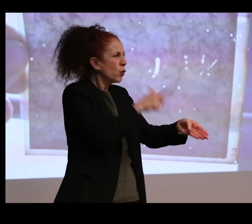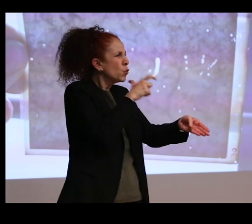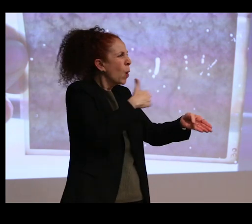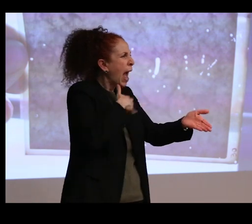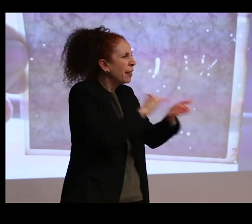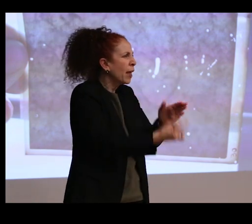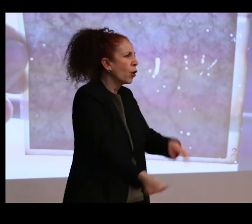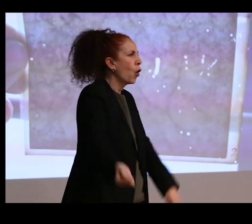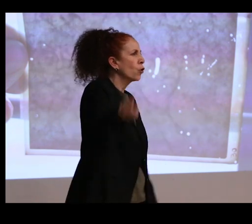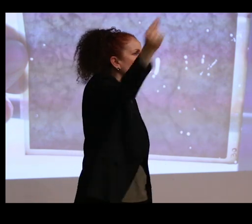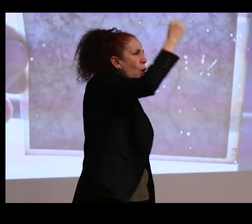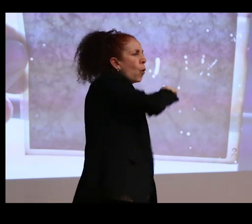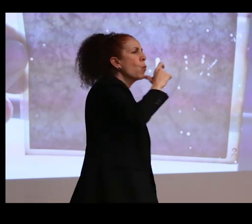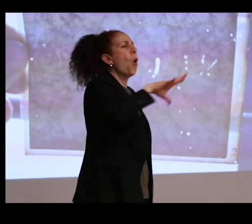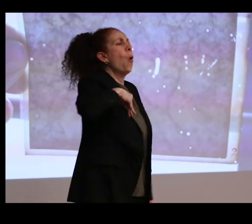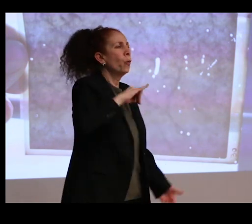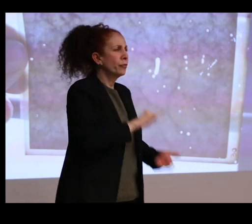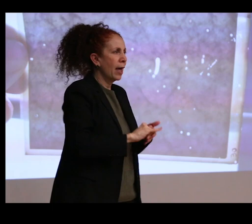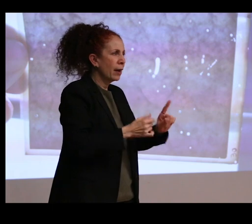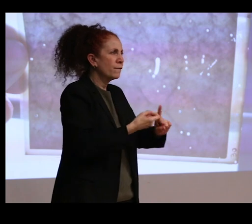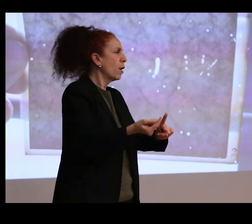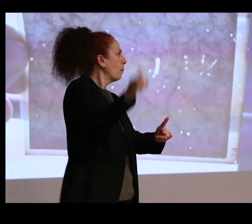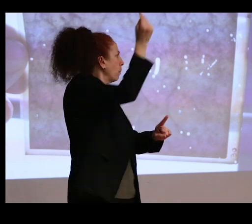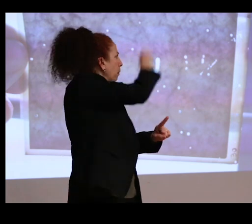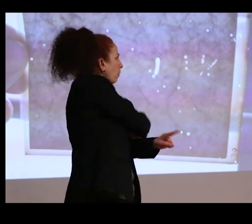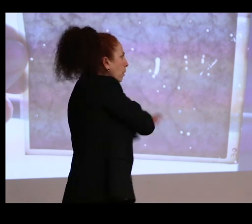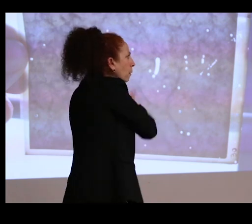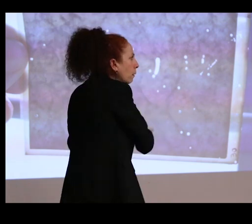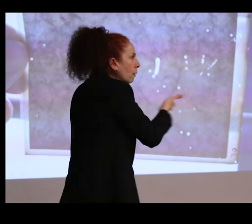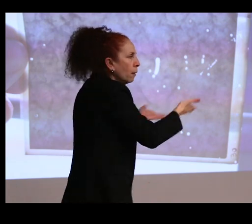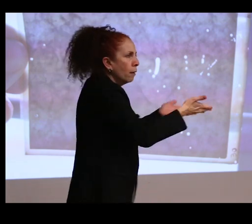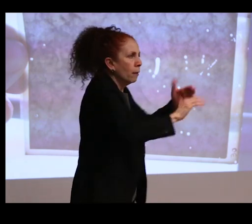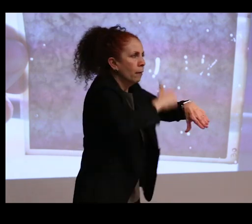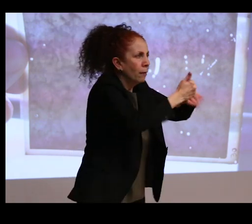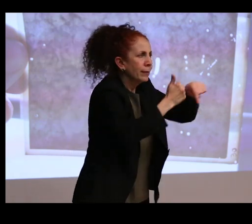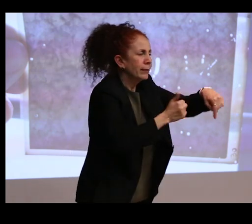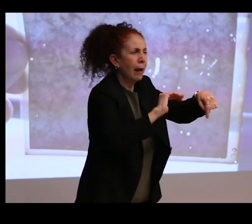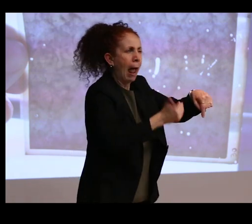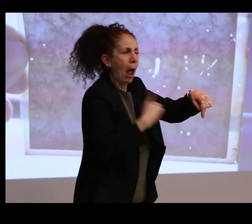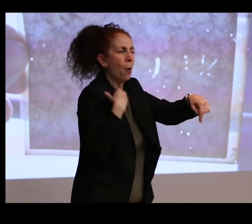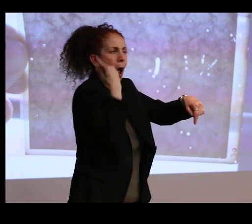Or how do we kind of try to retrace the steps by which this object came here?